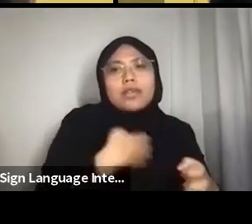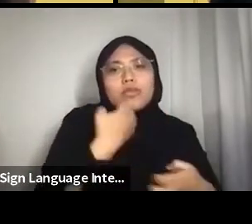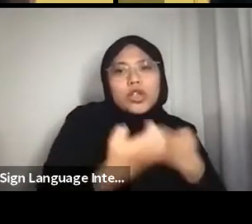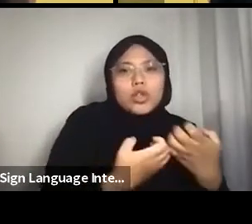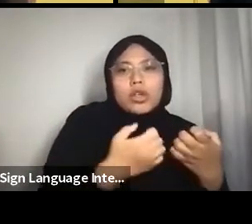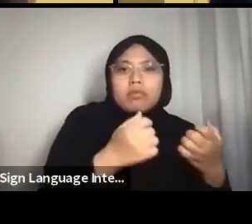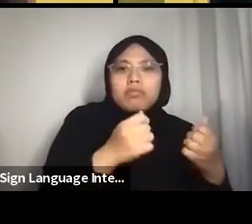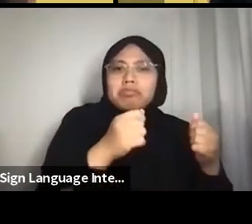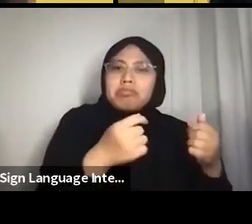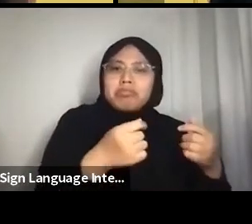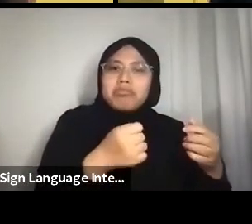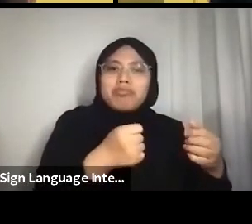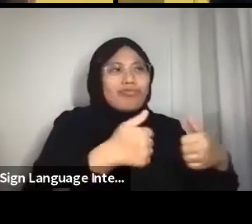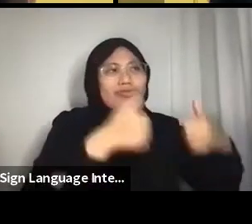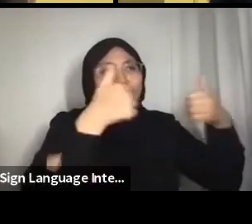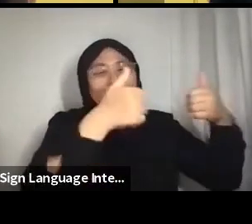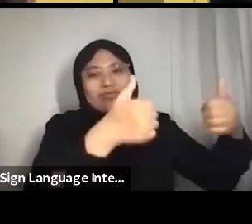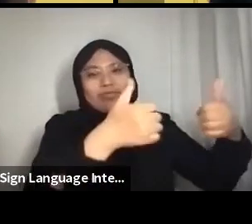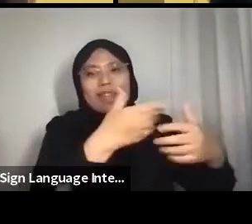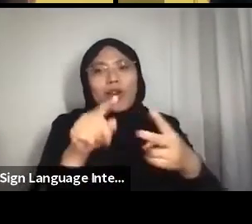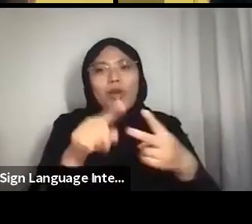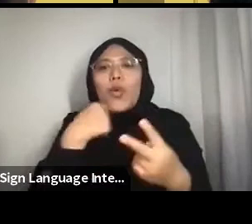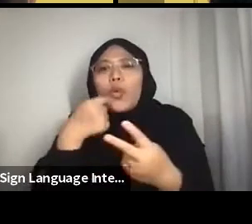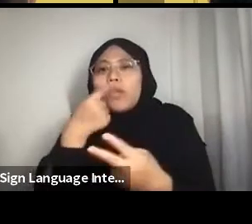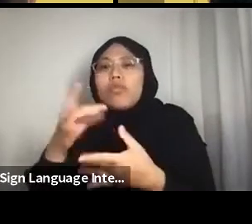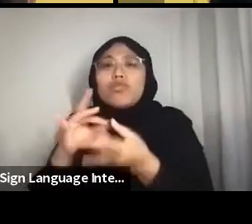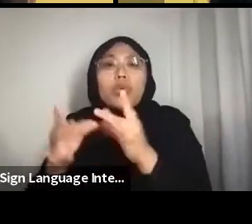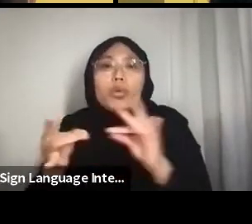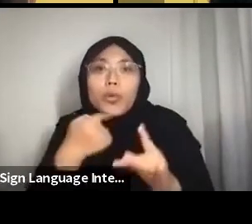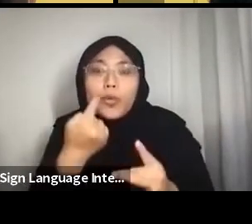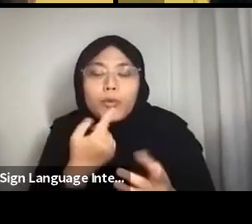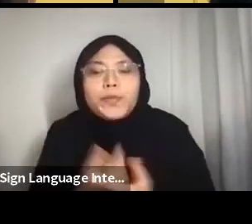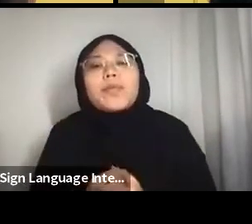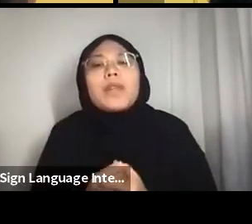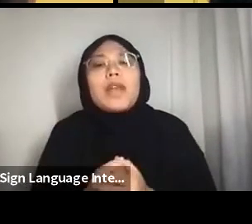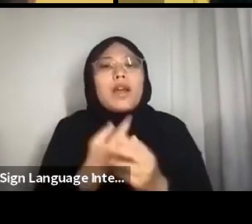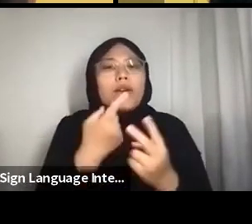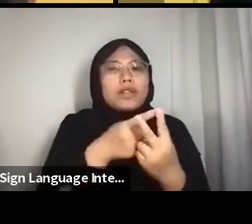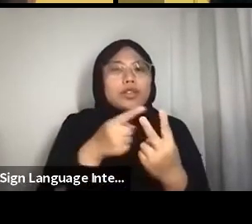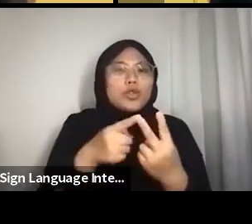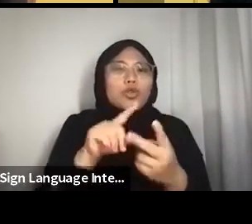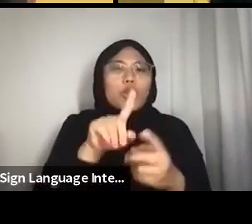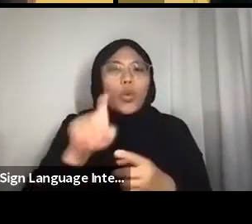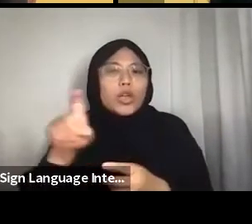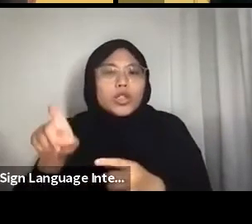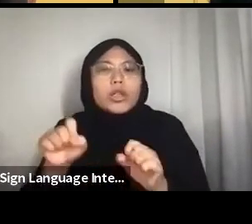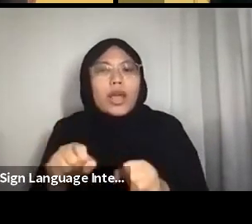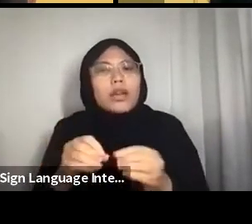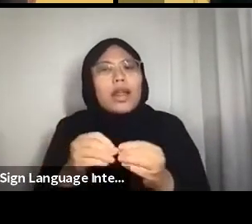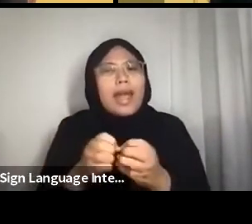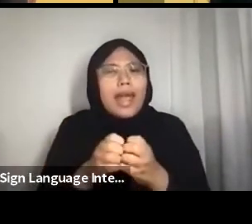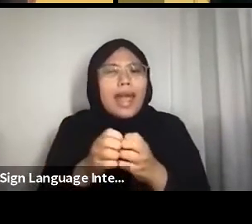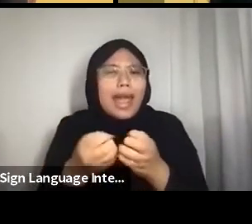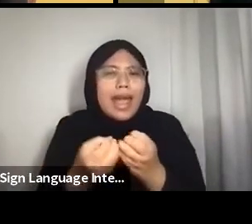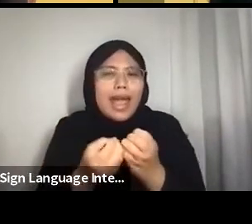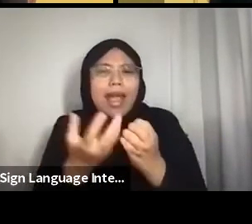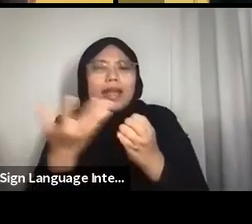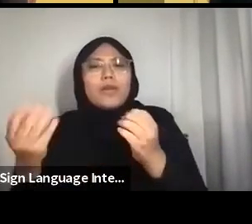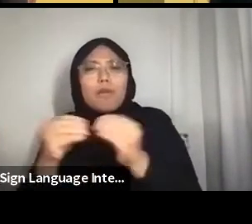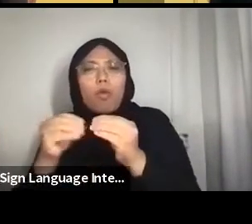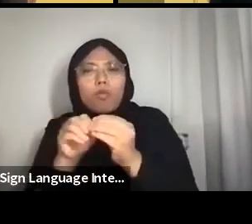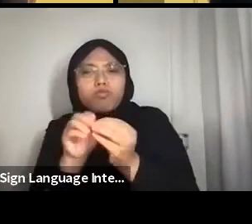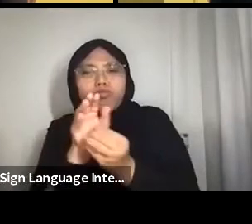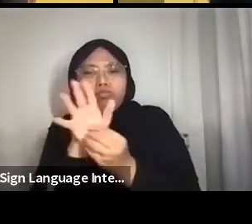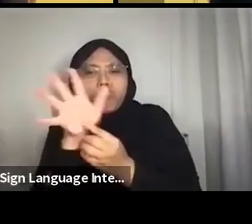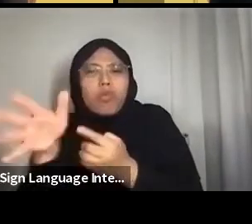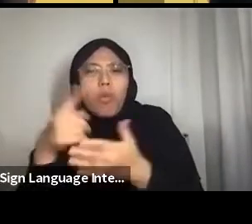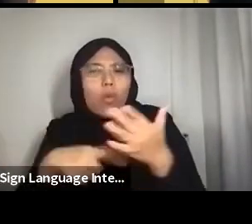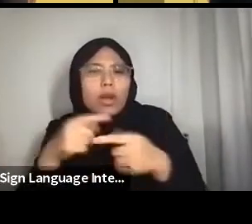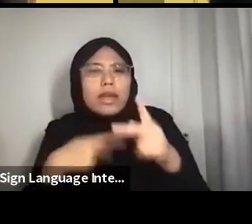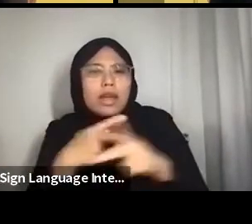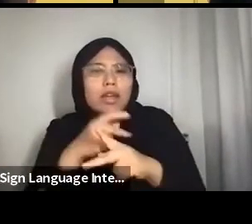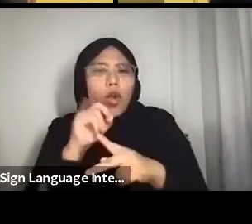And then from these two questions you can further expand on them to think about what types of images are available in our galleries,